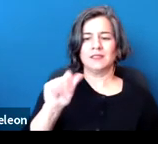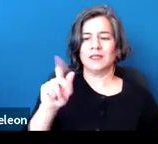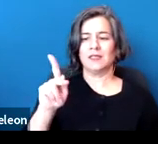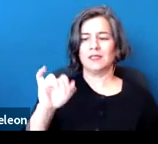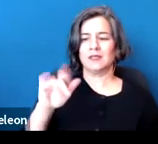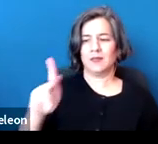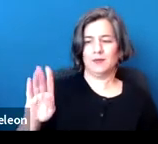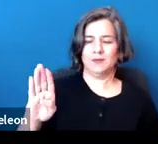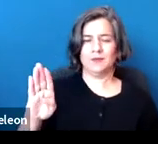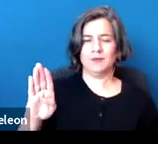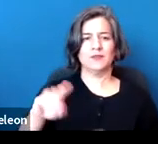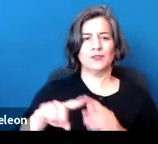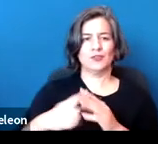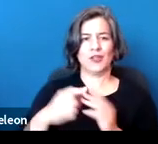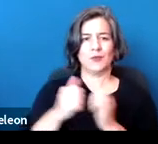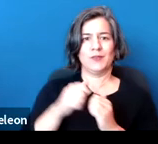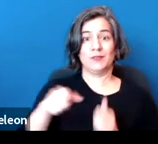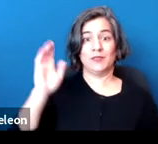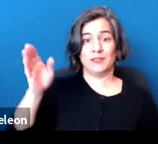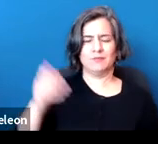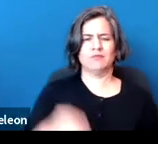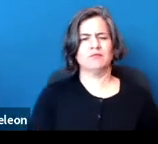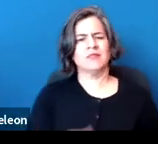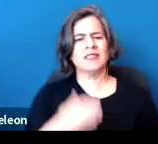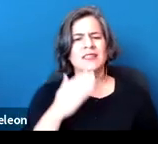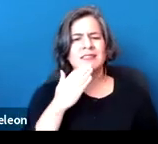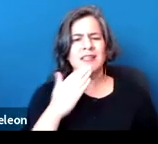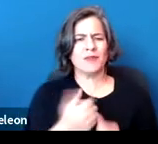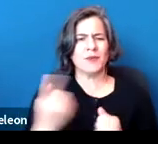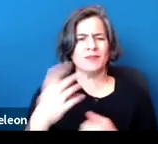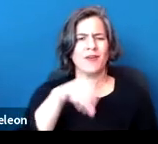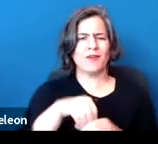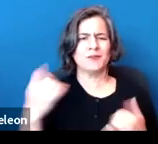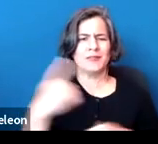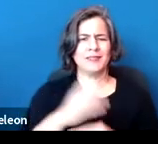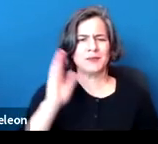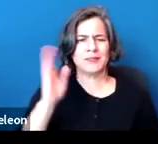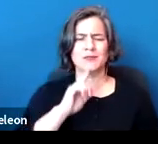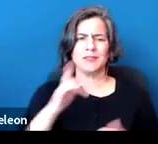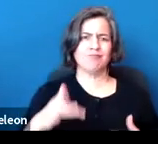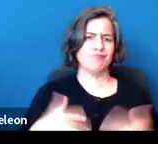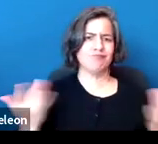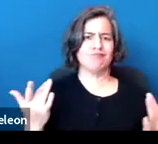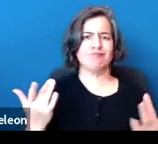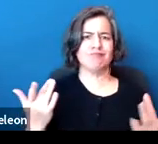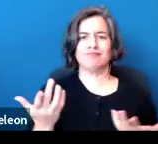Thank you, Sydney, and thanks to everyone who has joined us today. We're always delighted to be in contact, however remotely.